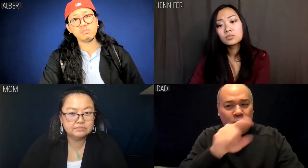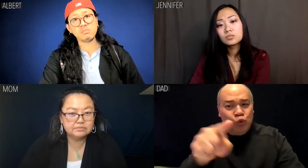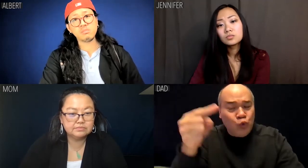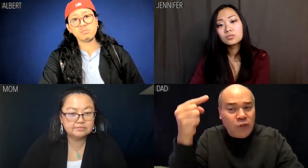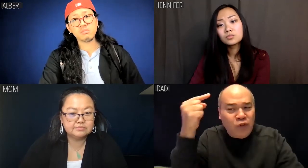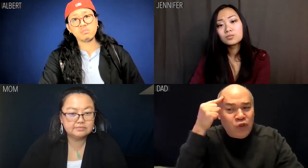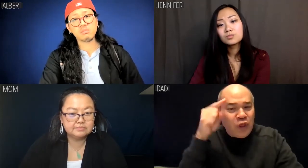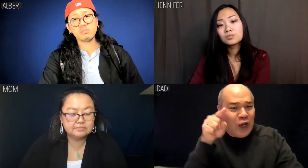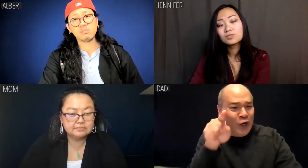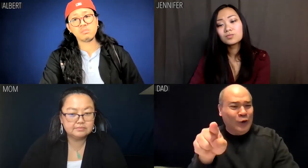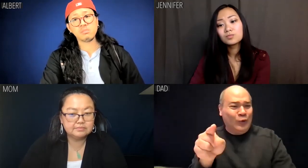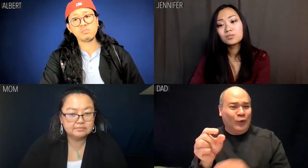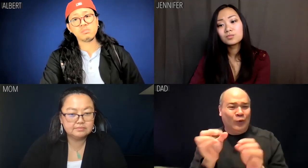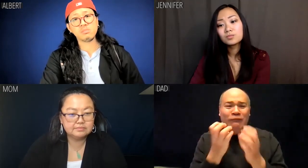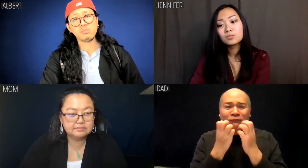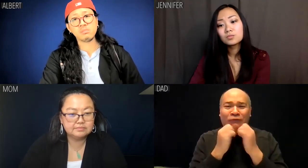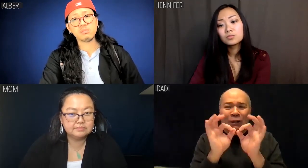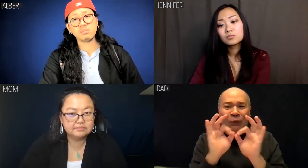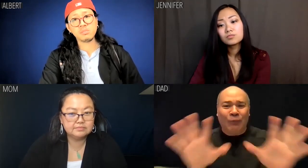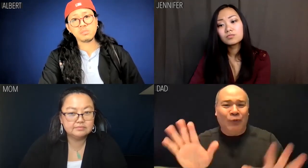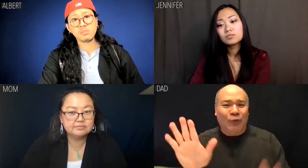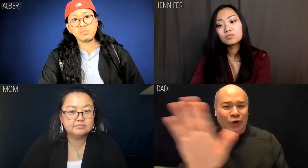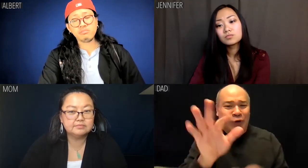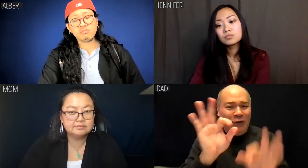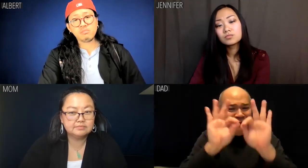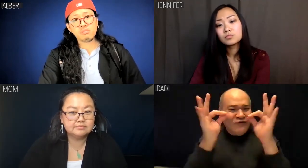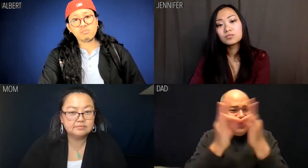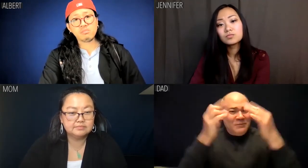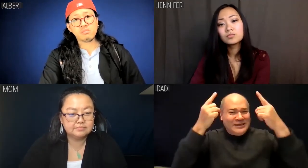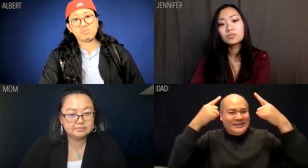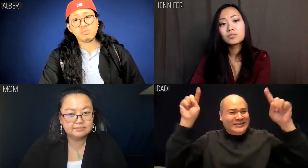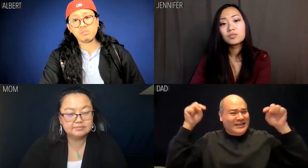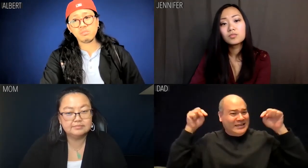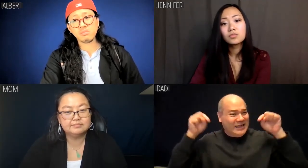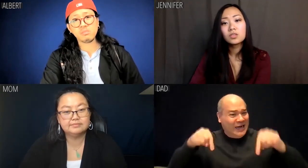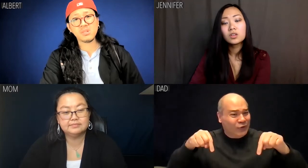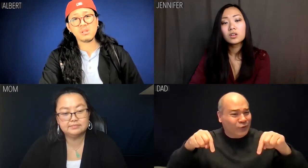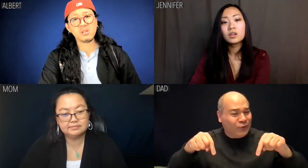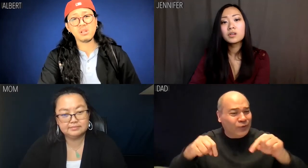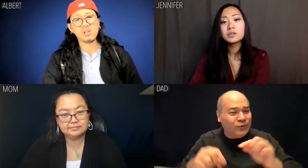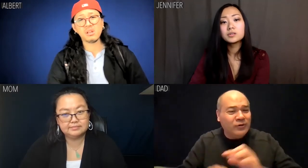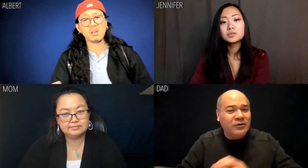Albert, I think you're undervaluing your family successes here.